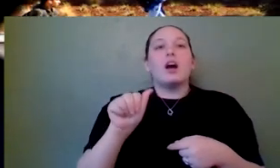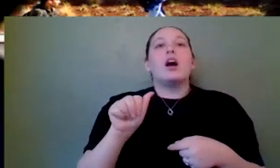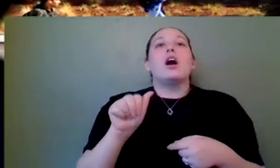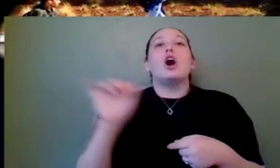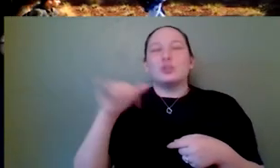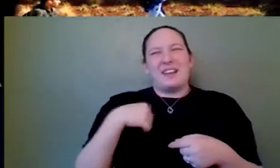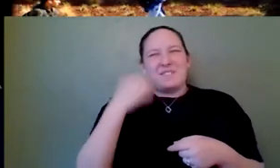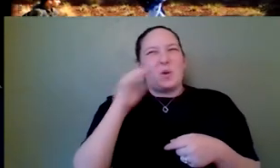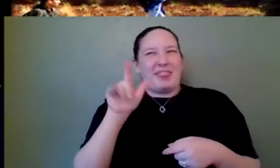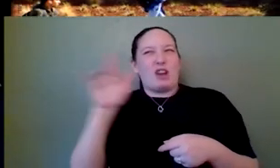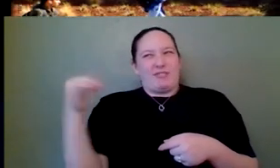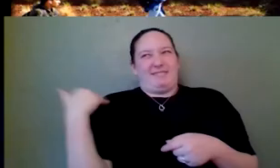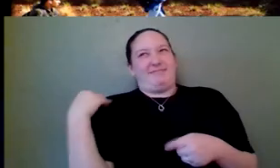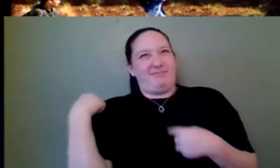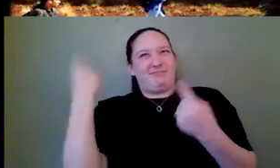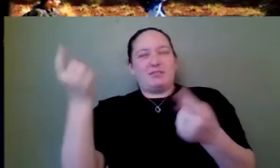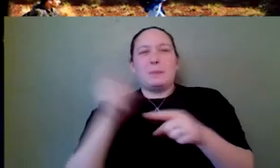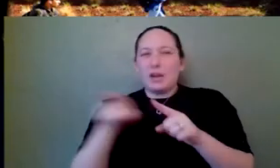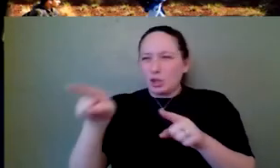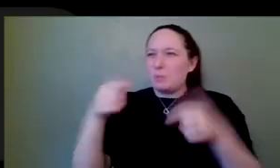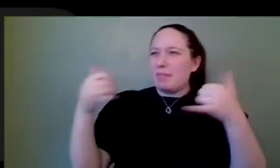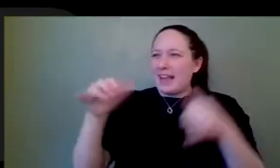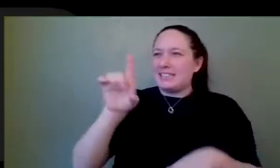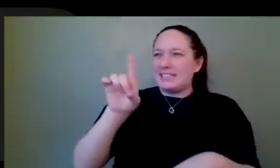didn't you do a lot of, like, dayas well when you were that's that's so